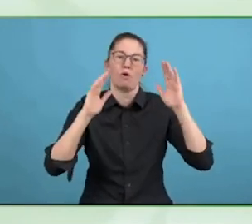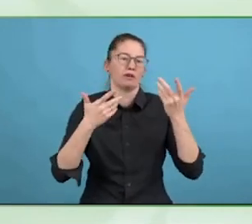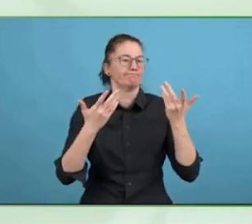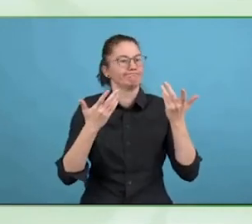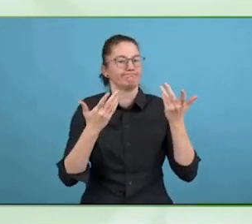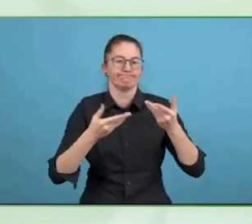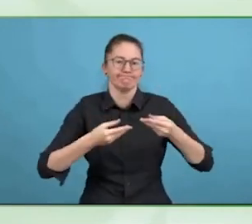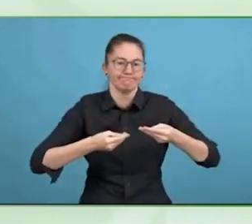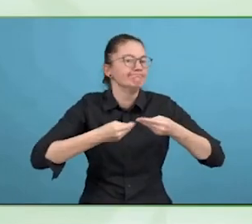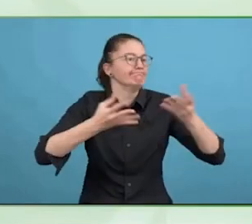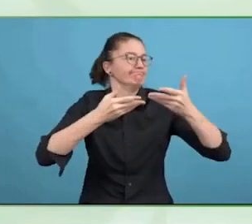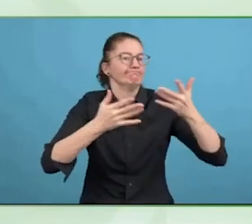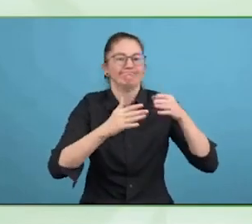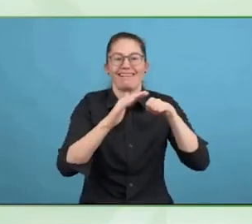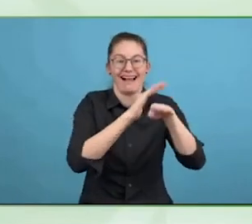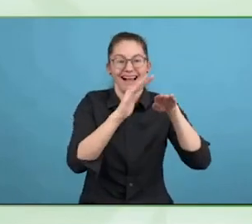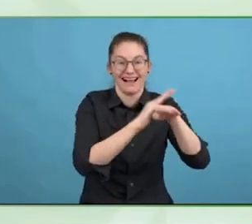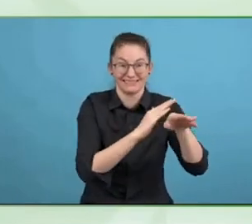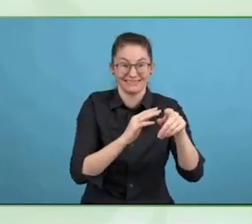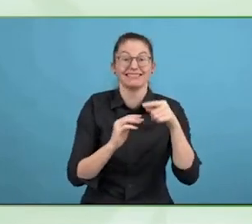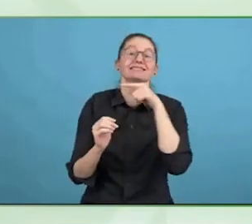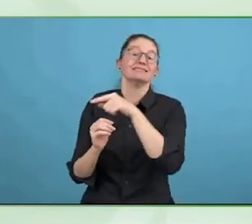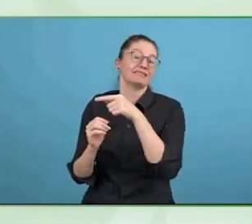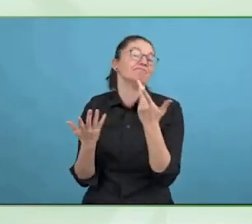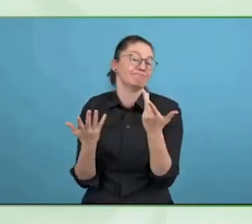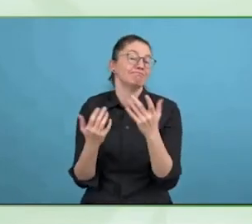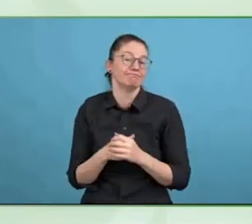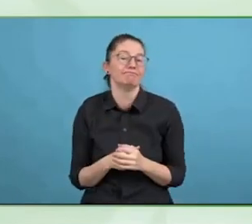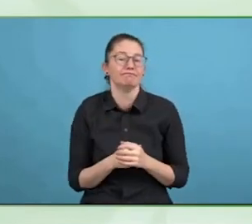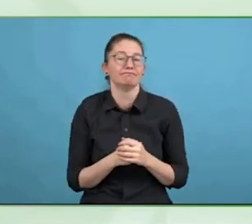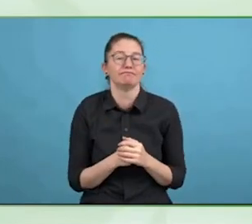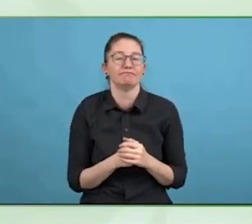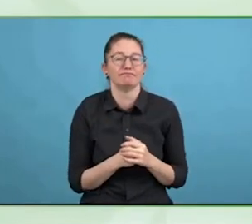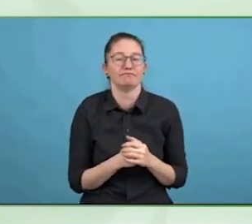requirement is tomorrow's disability standard, I love that concept.